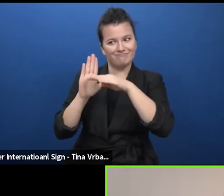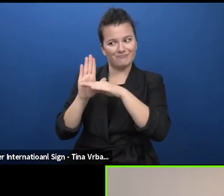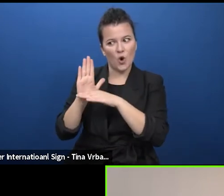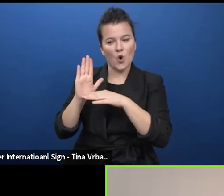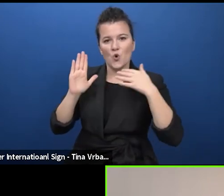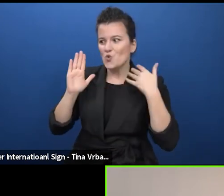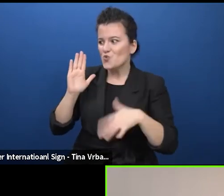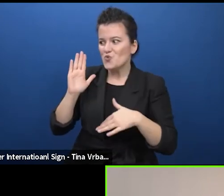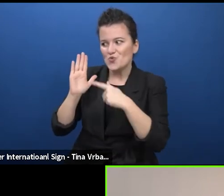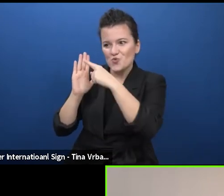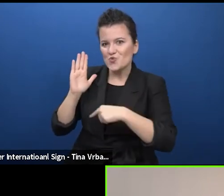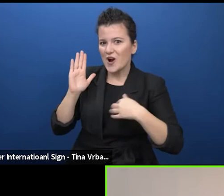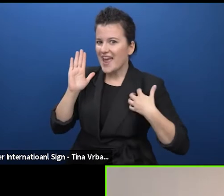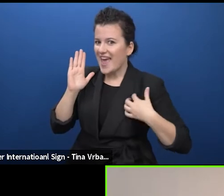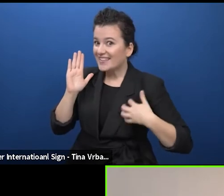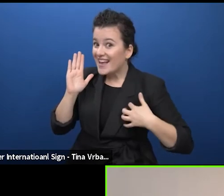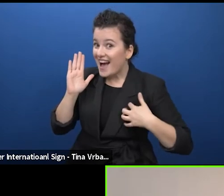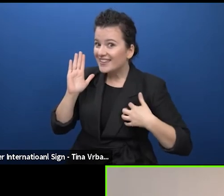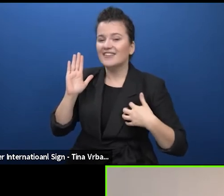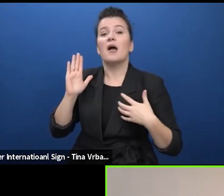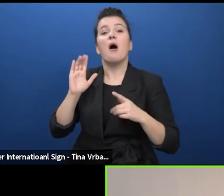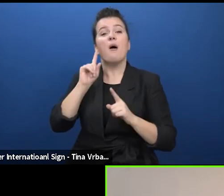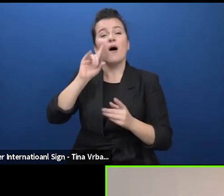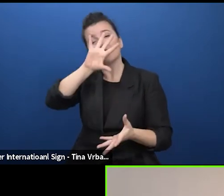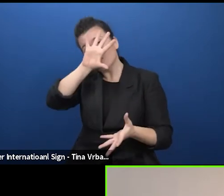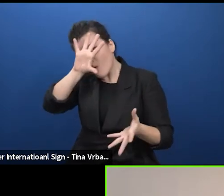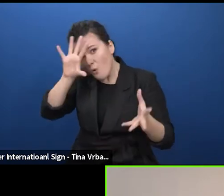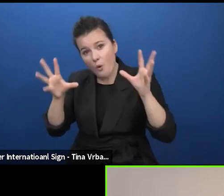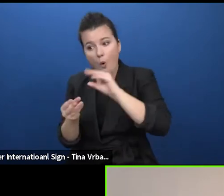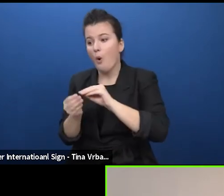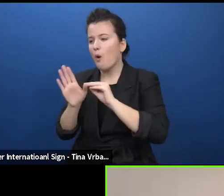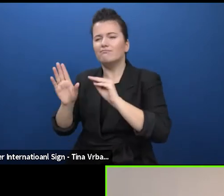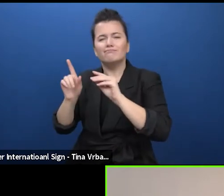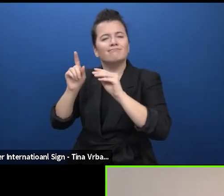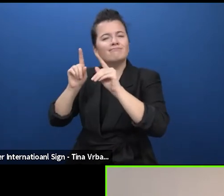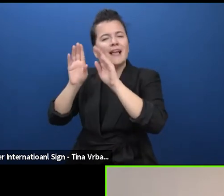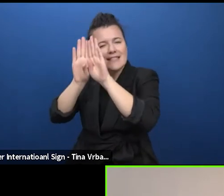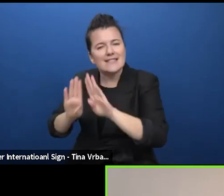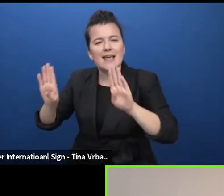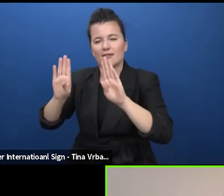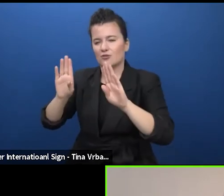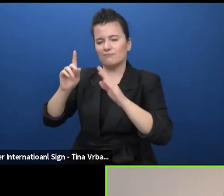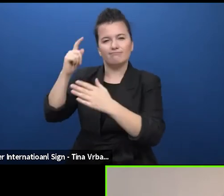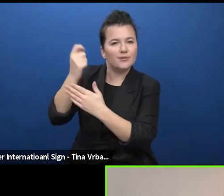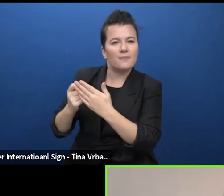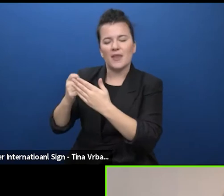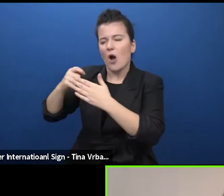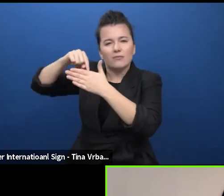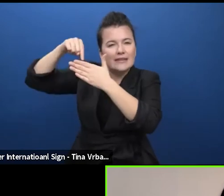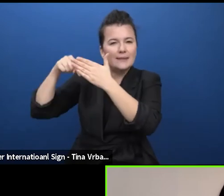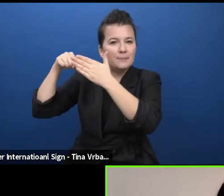we will not be covering all of the sectors challenges, questionings and needs . The programme